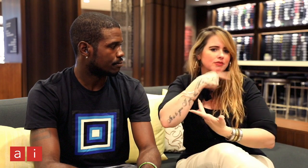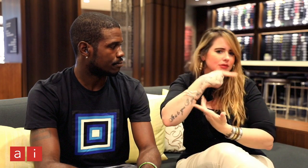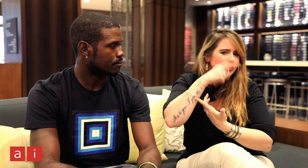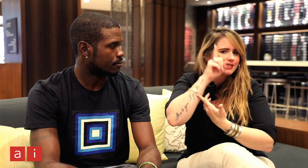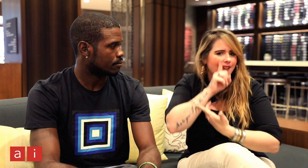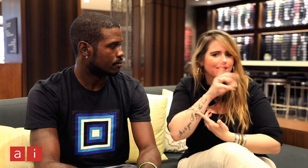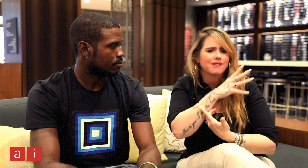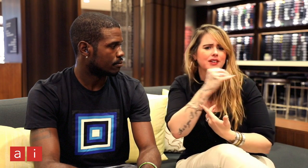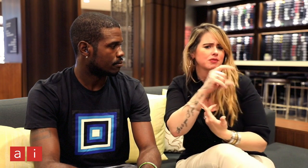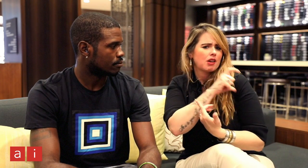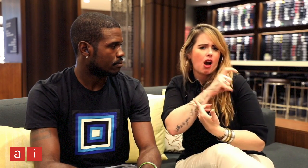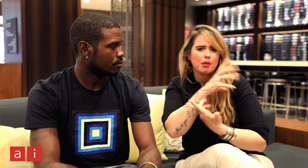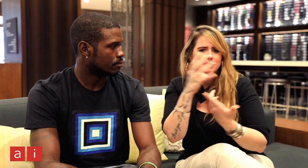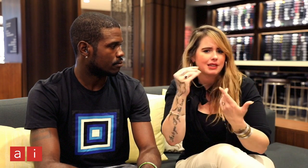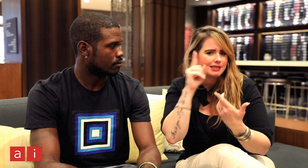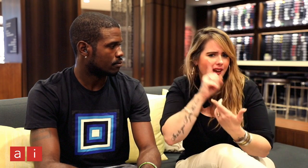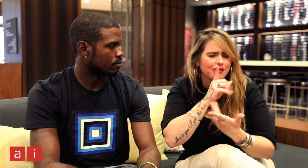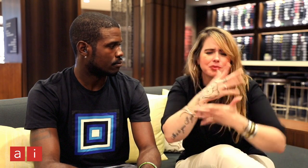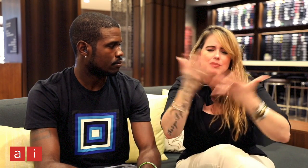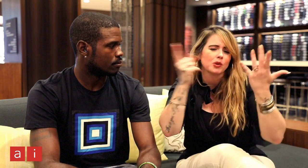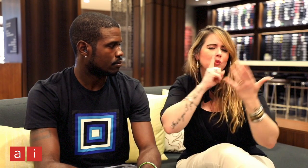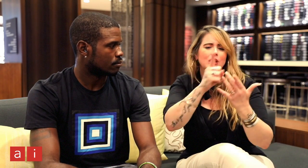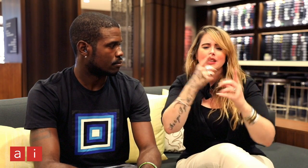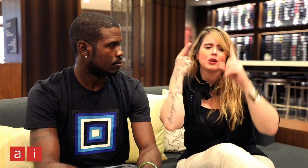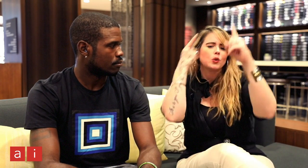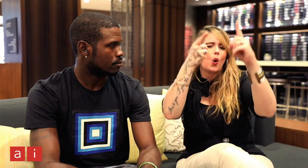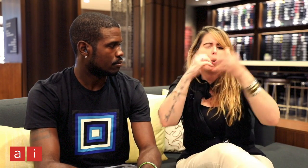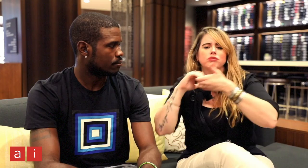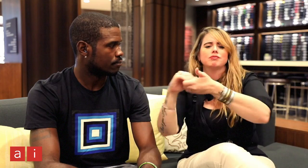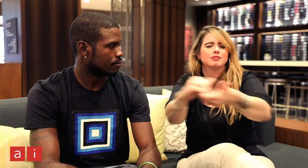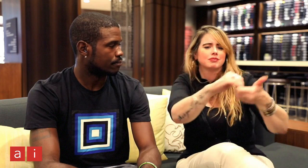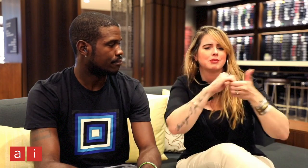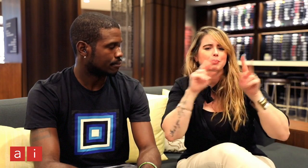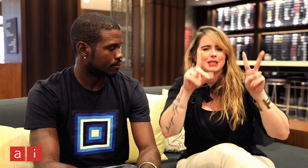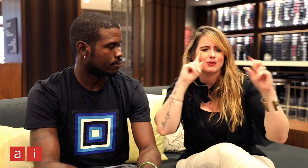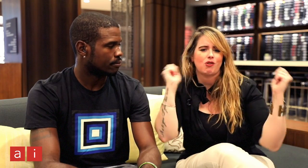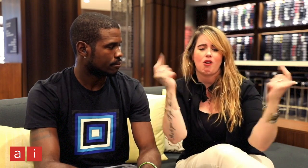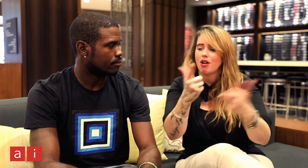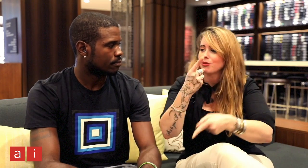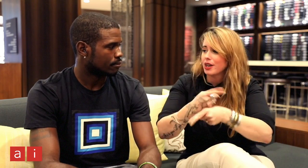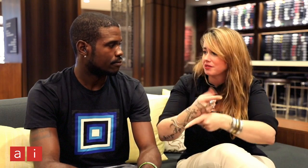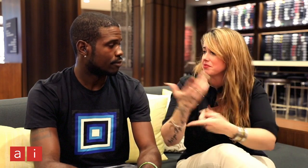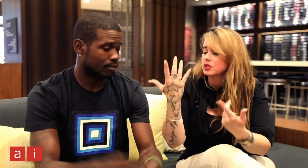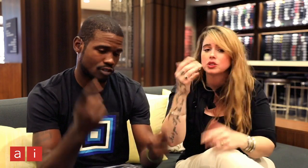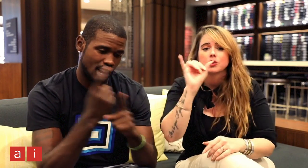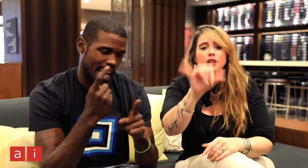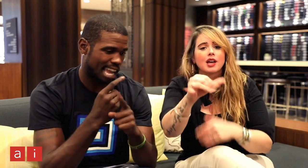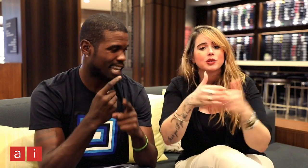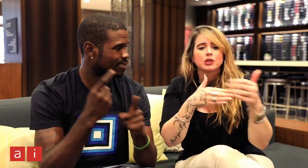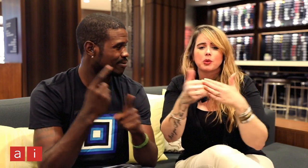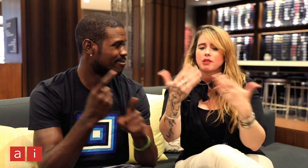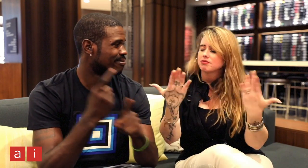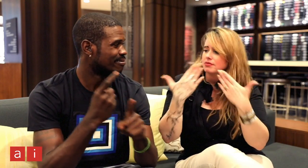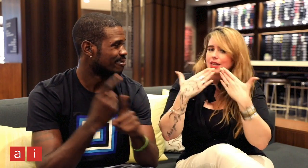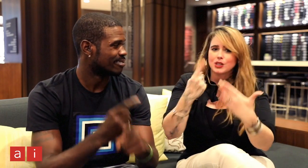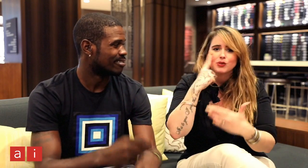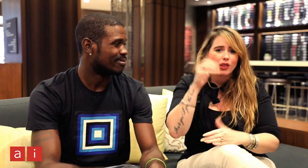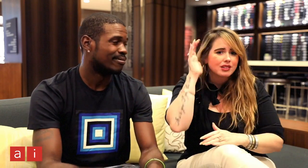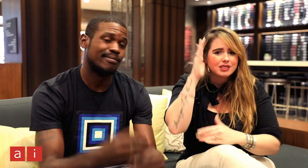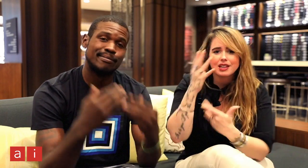between the hearing and Deaf community, police officers and the deaf. Really the goal is collaboration and peace for all. Right? Anyway, thank you for listening